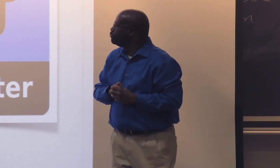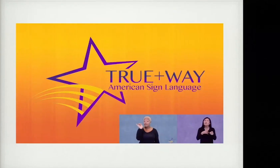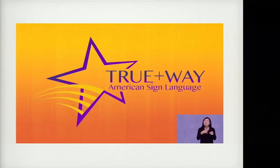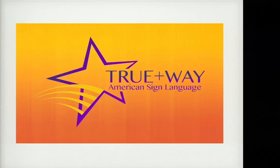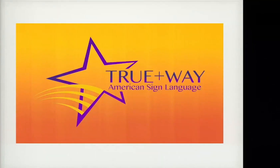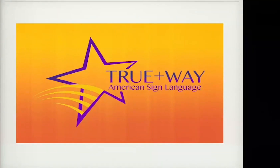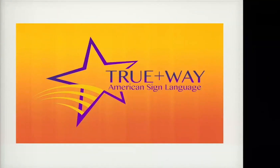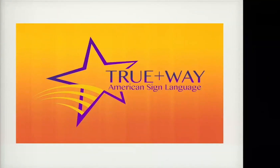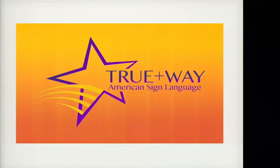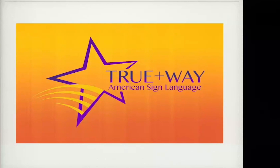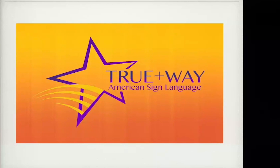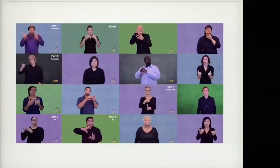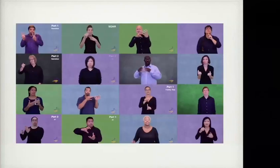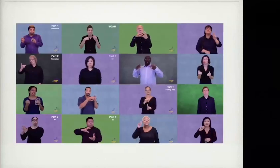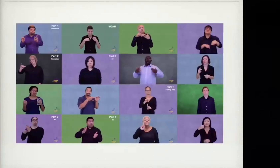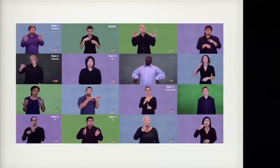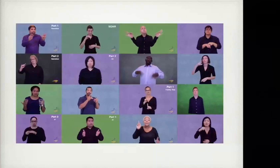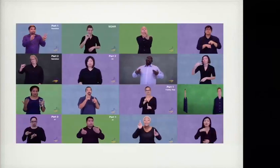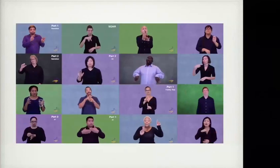And it really resonates in a negative way.